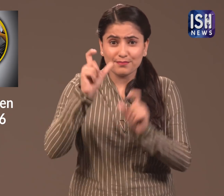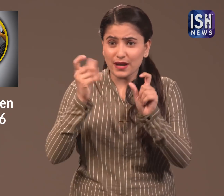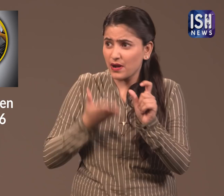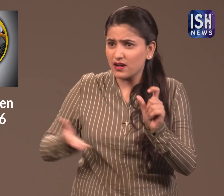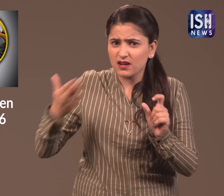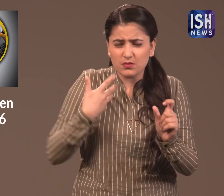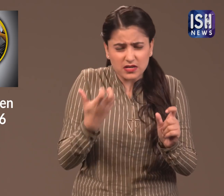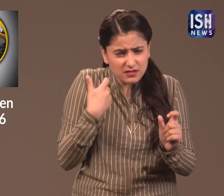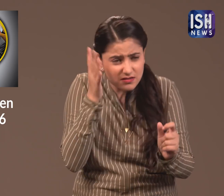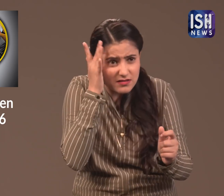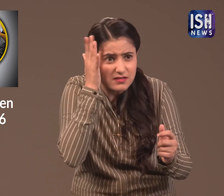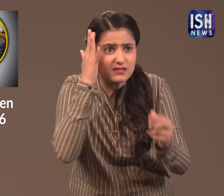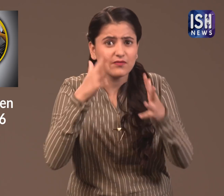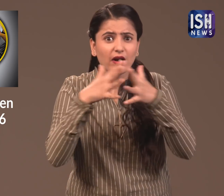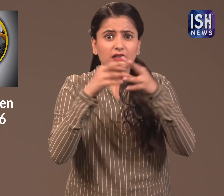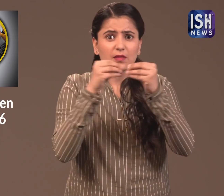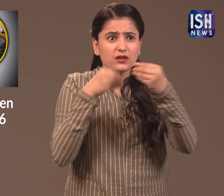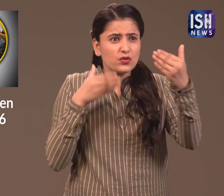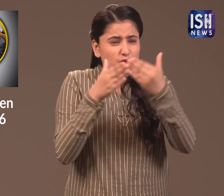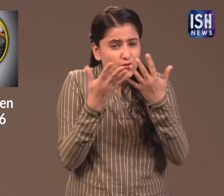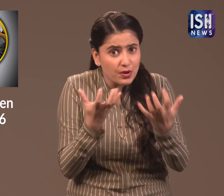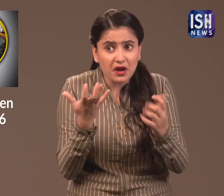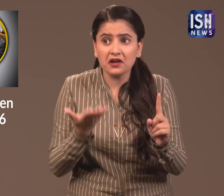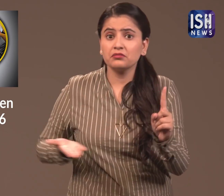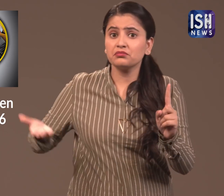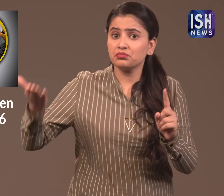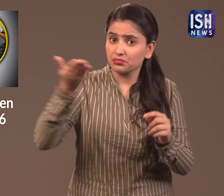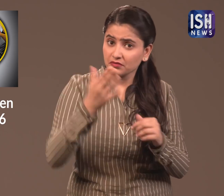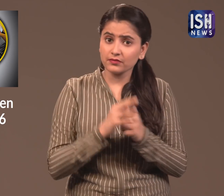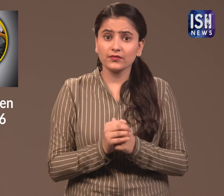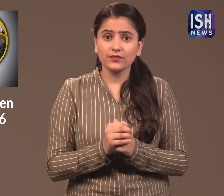It is many people's dream to meet him.